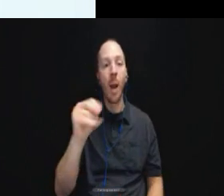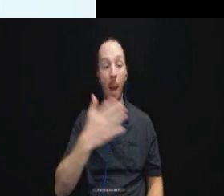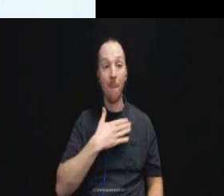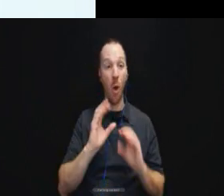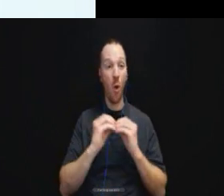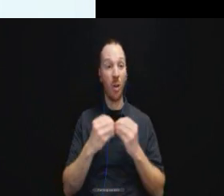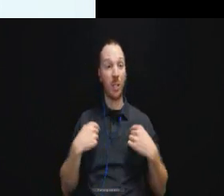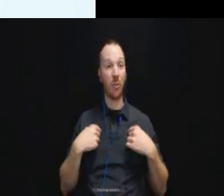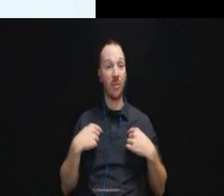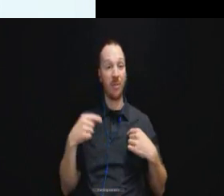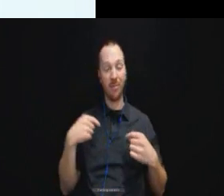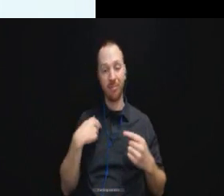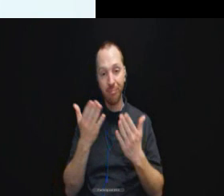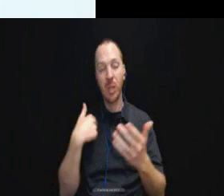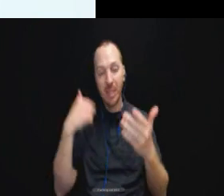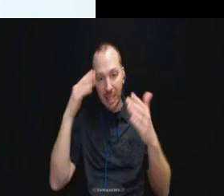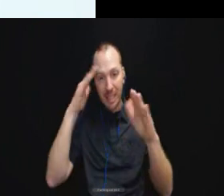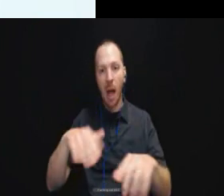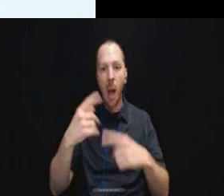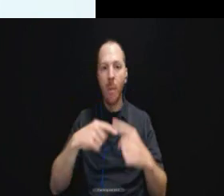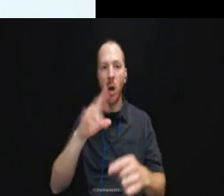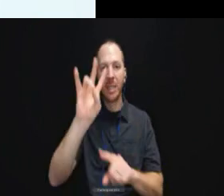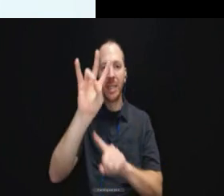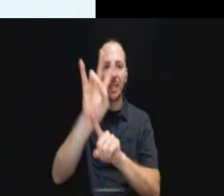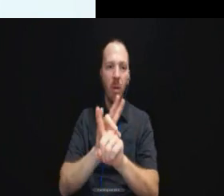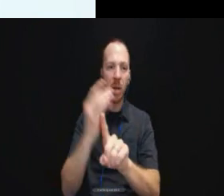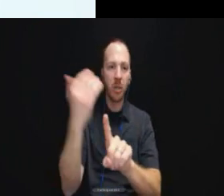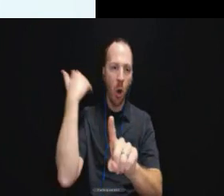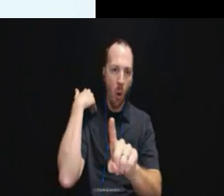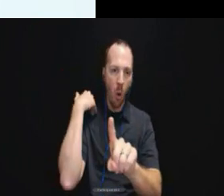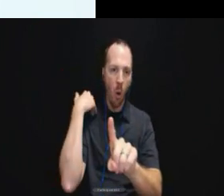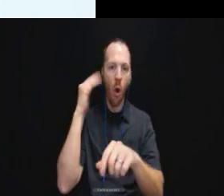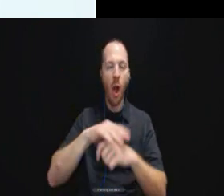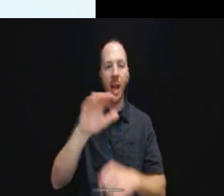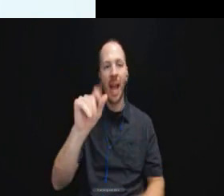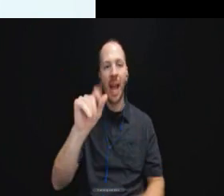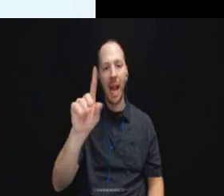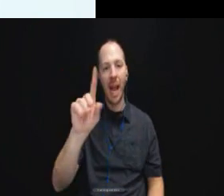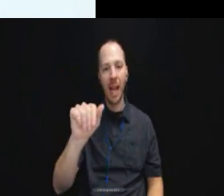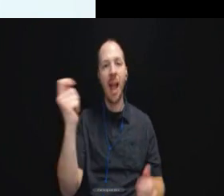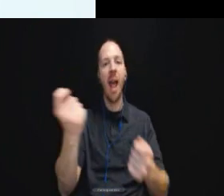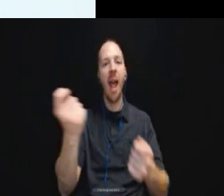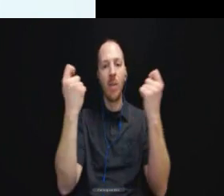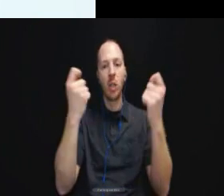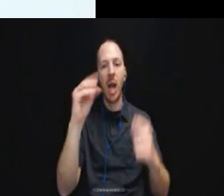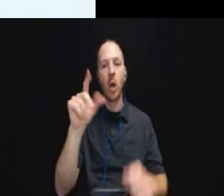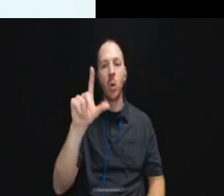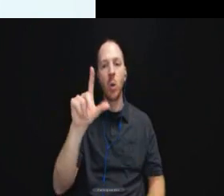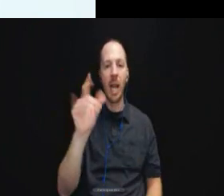And we settled it seven months ago.